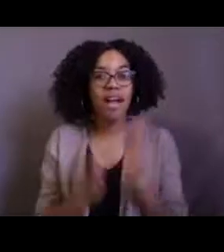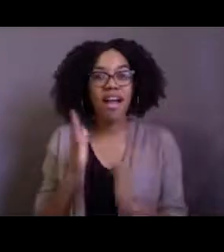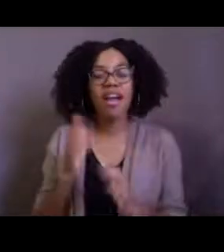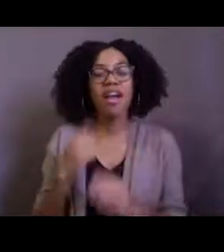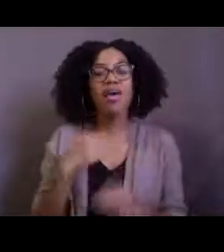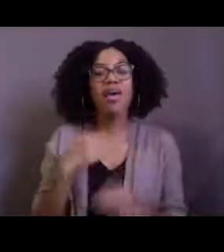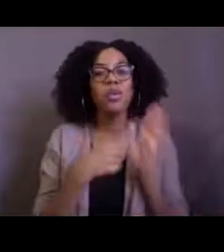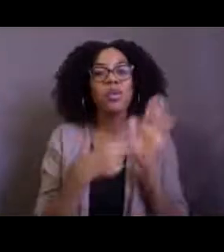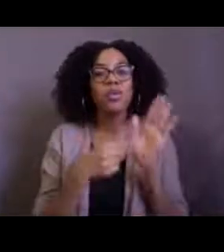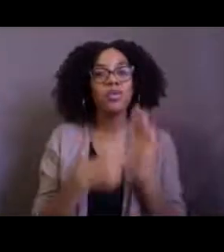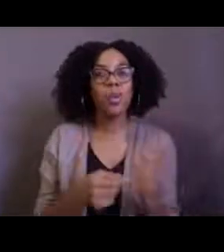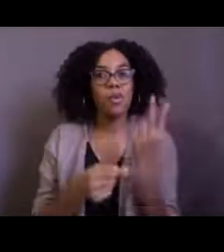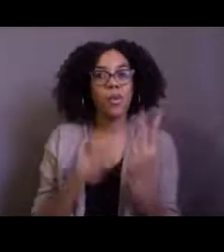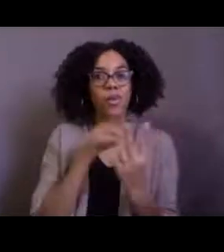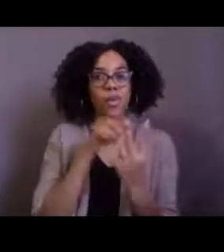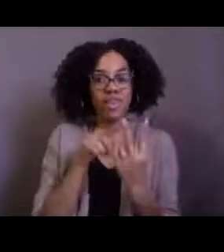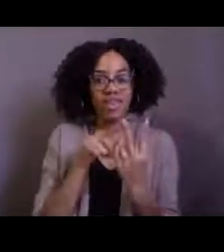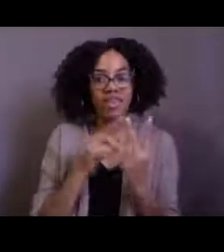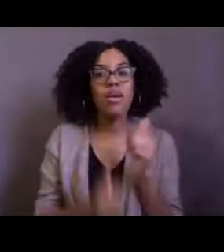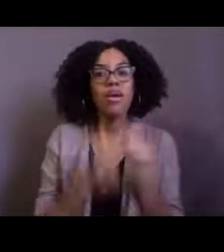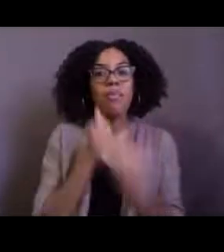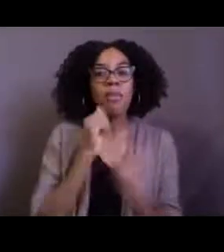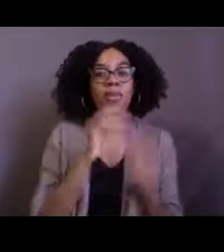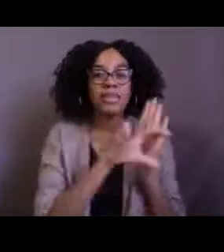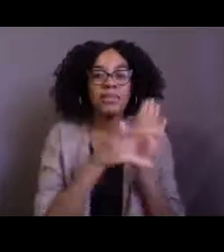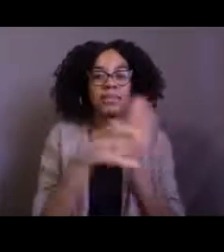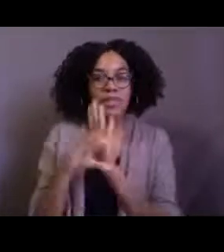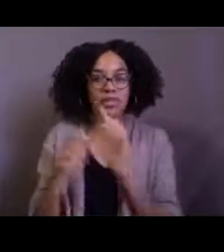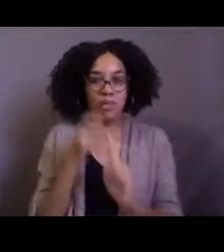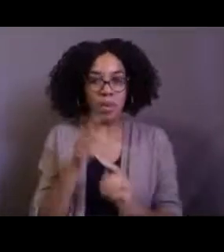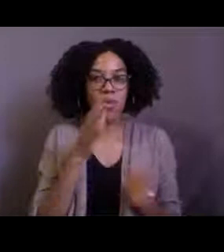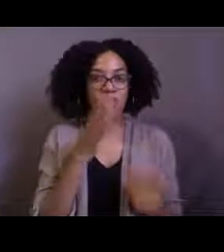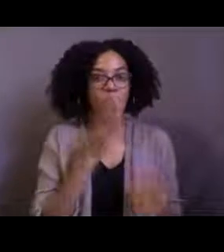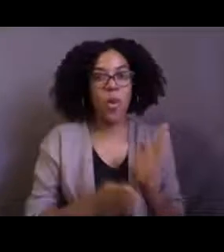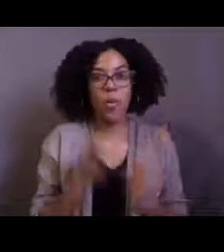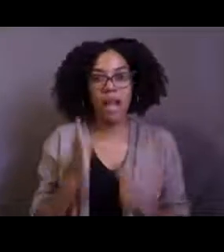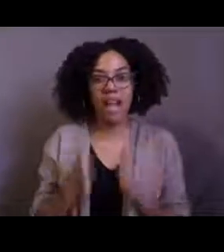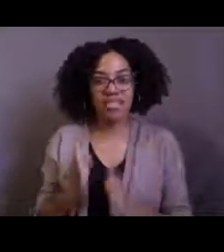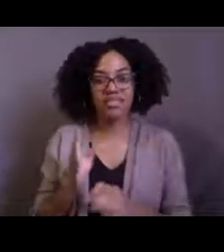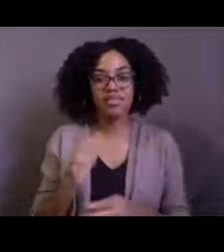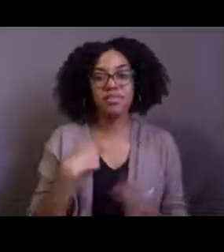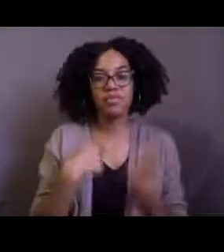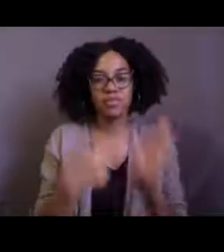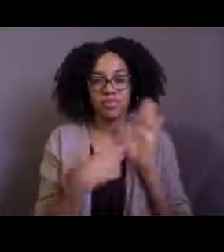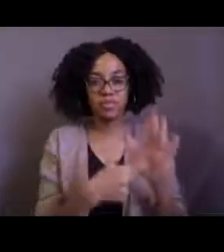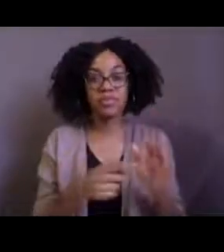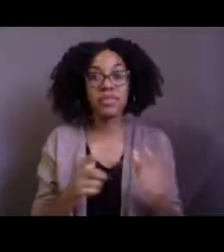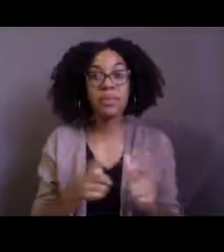of the imagery from today. So that's why I'm showing you them. So this big one here is ROV Deep Discoverer,